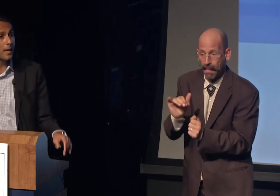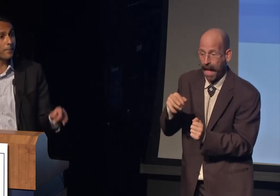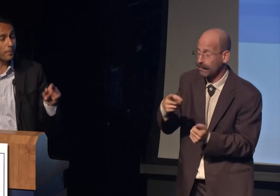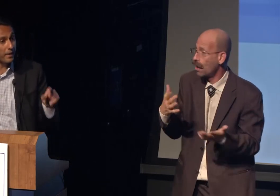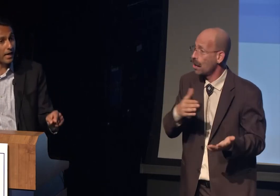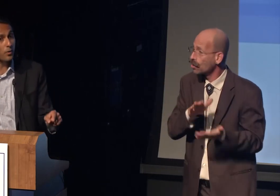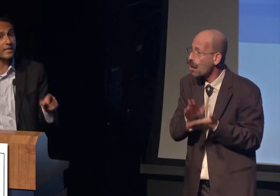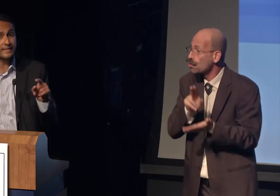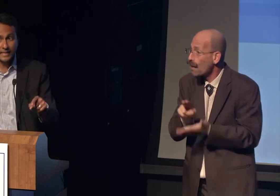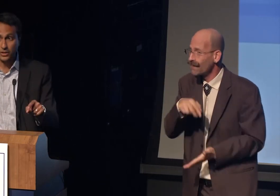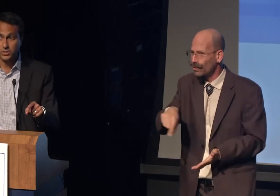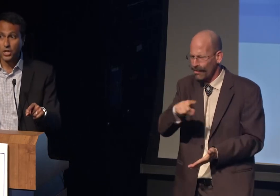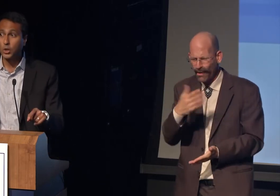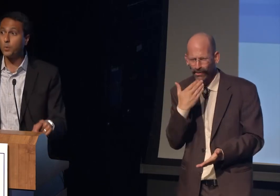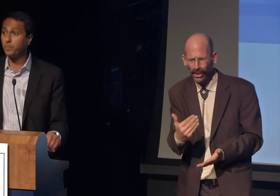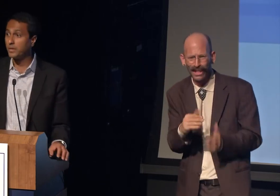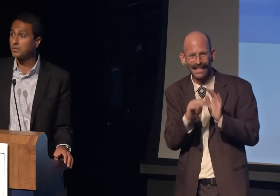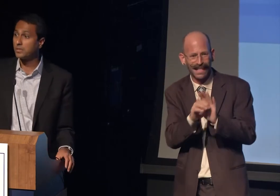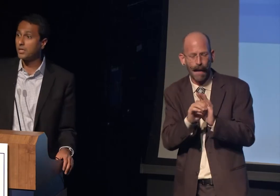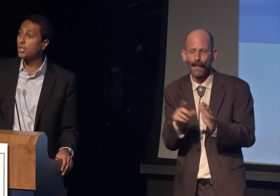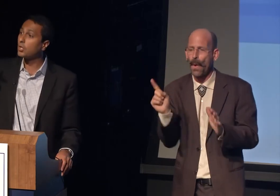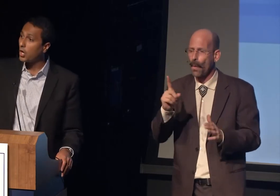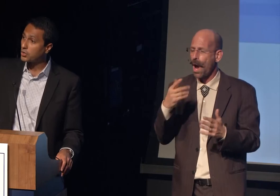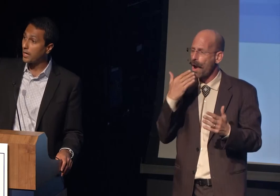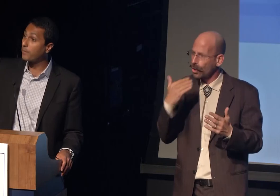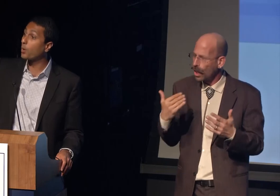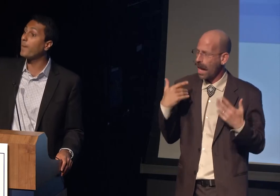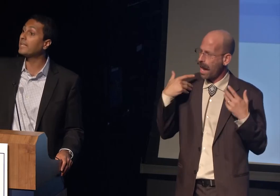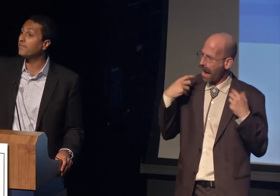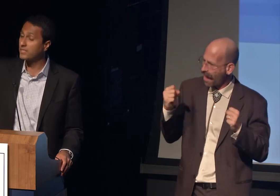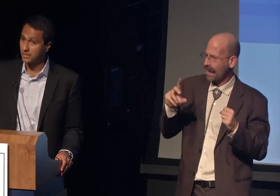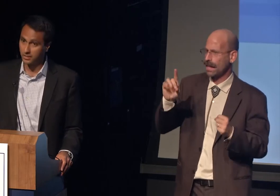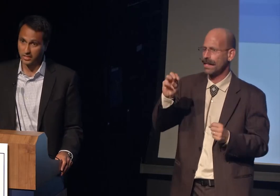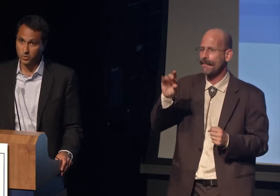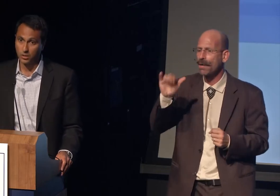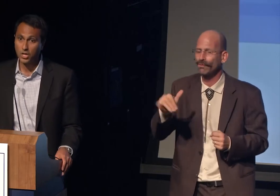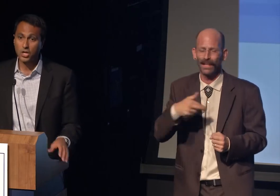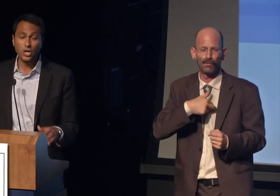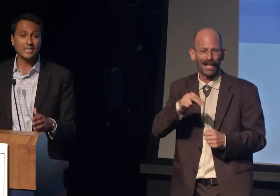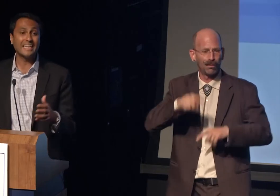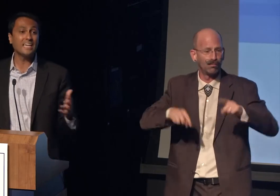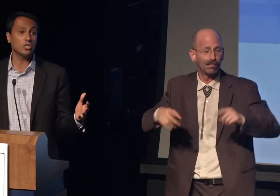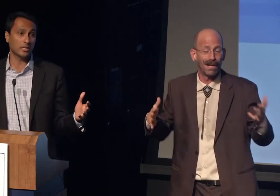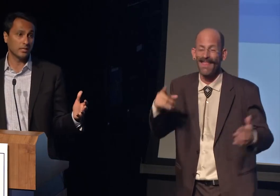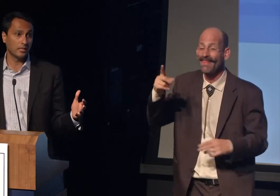preparing leaders who built the larger and more magnificent cathedral called the nation